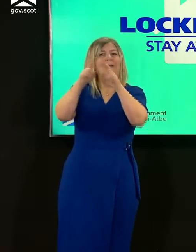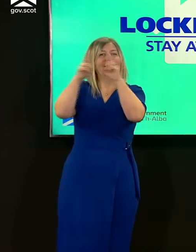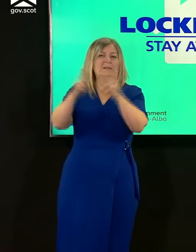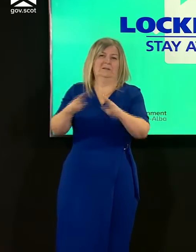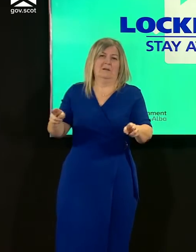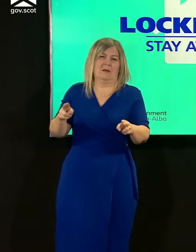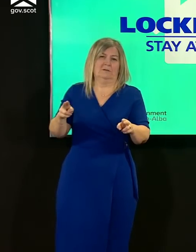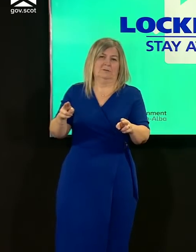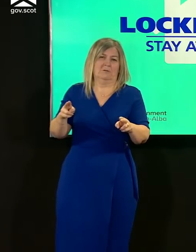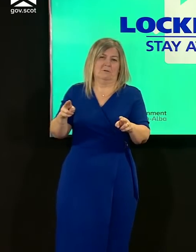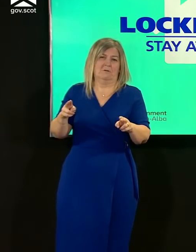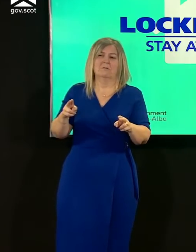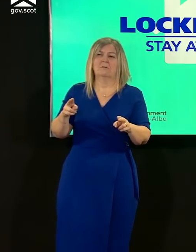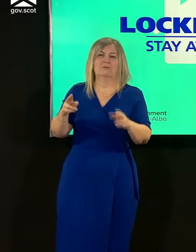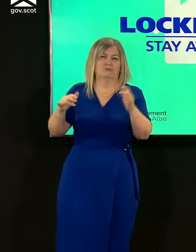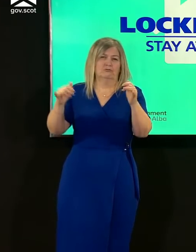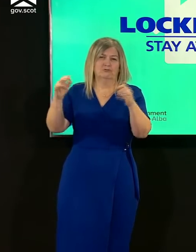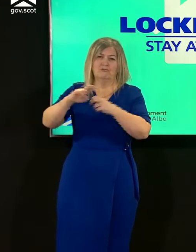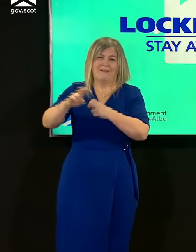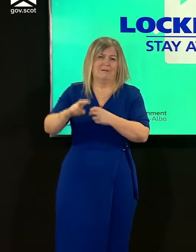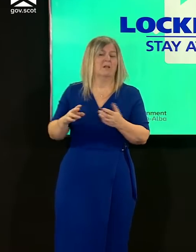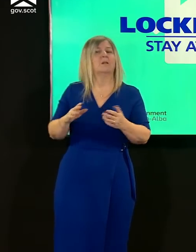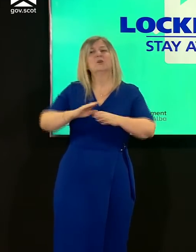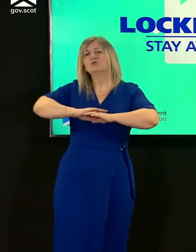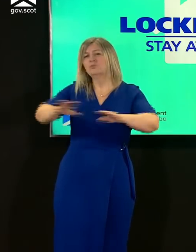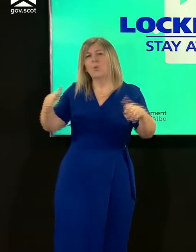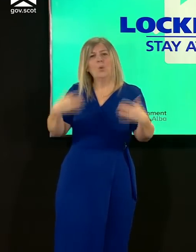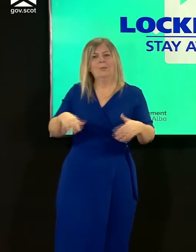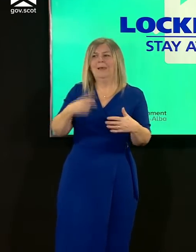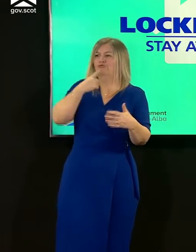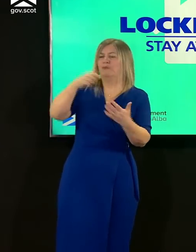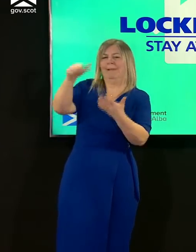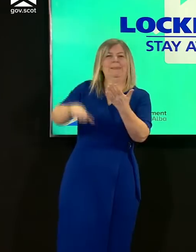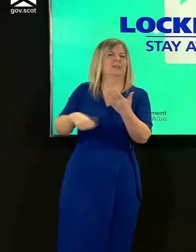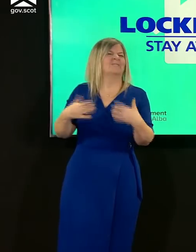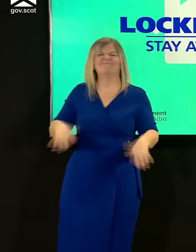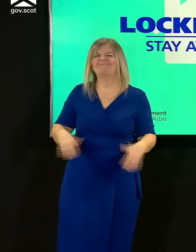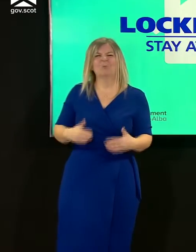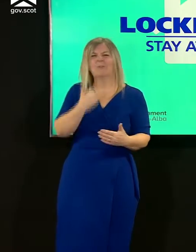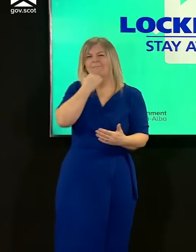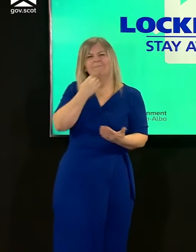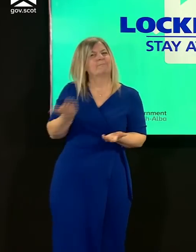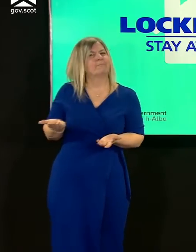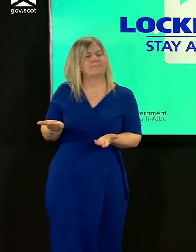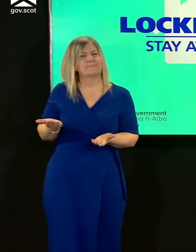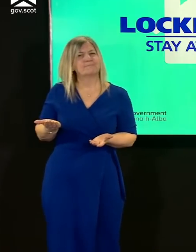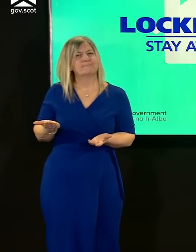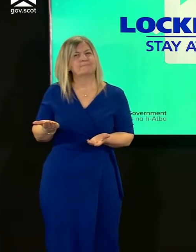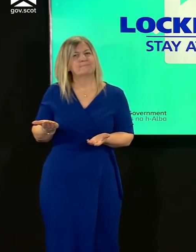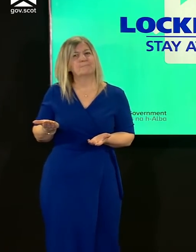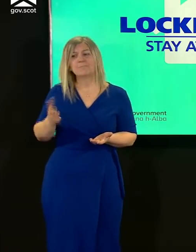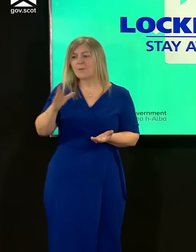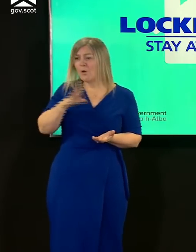and and one of the reasons for that is that as as you've heard and the virus mutates it